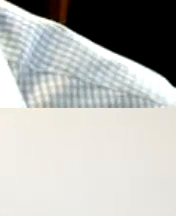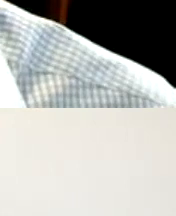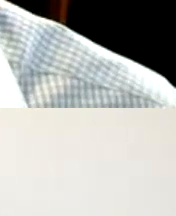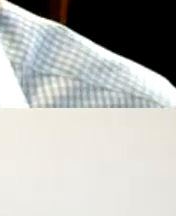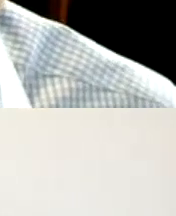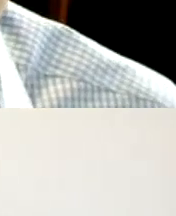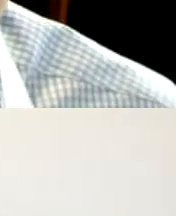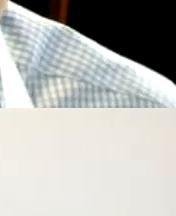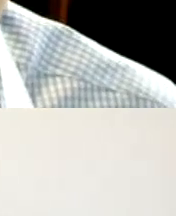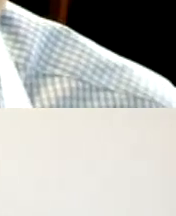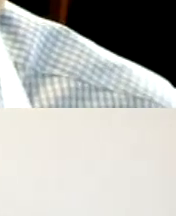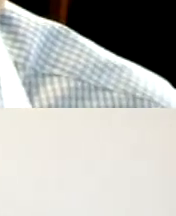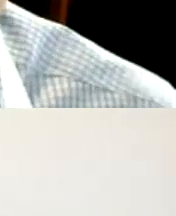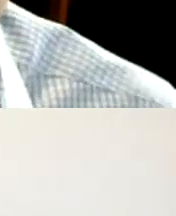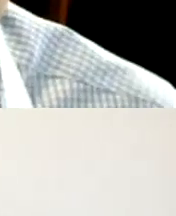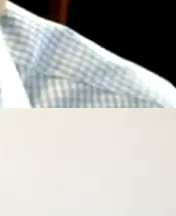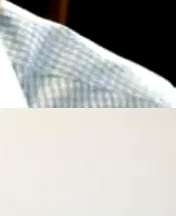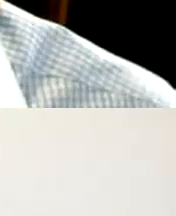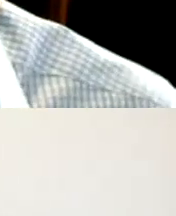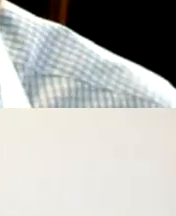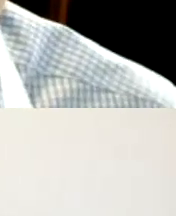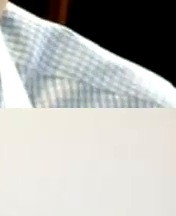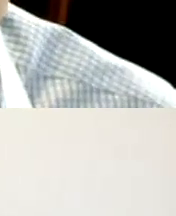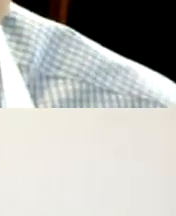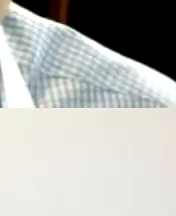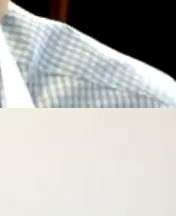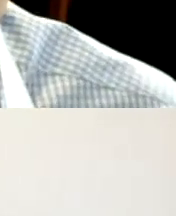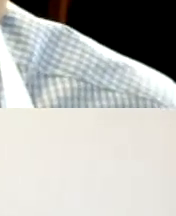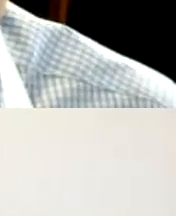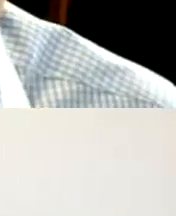it's also a Harvard Law graduate so honored to have you today thank you all for being here